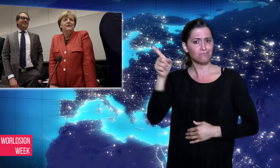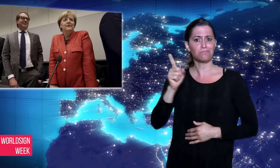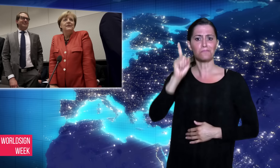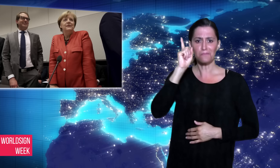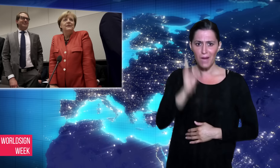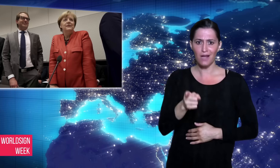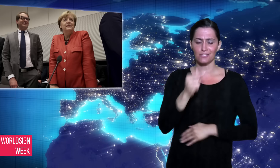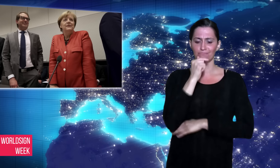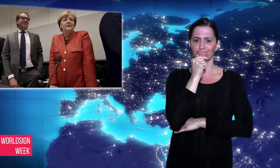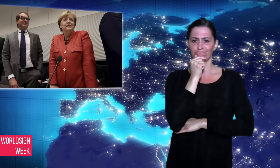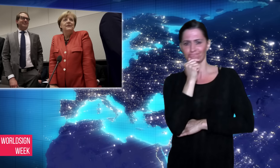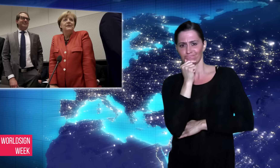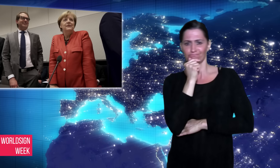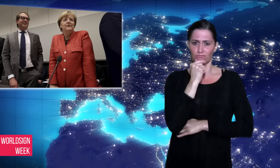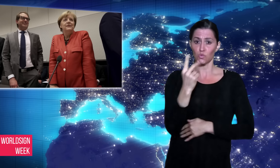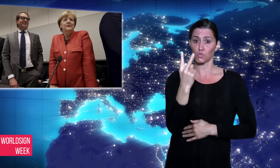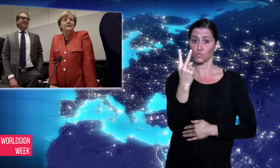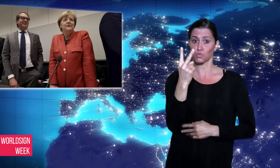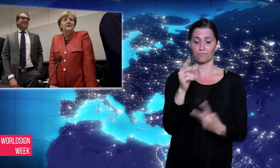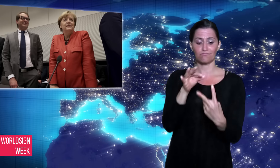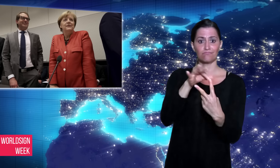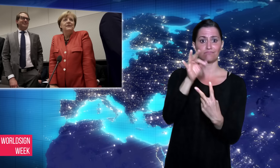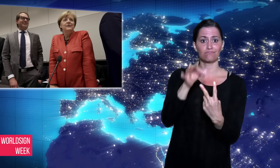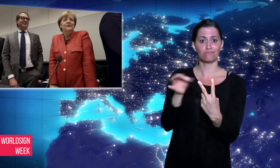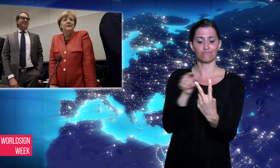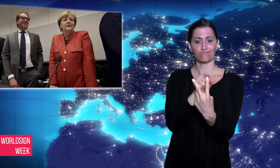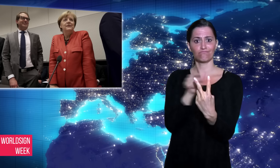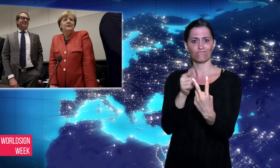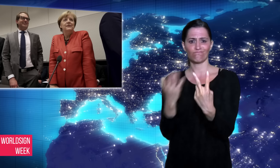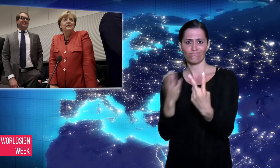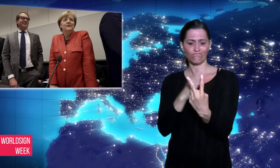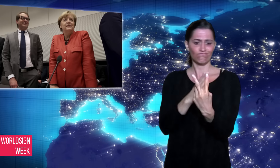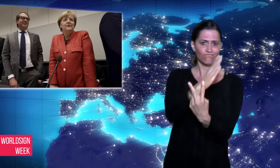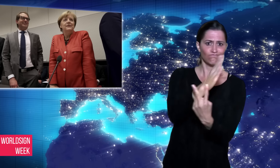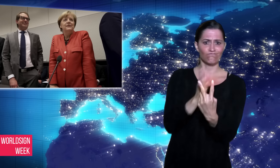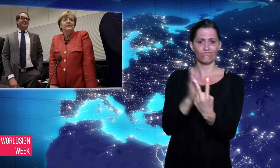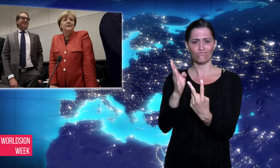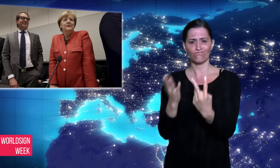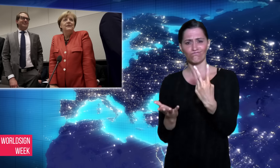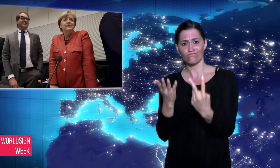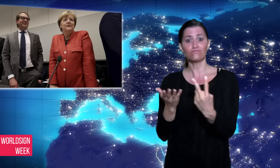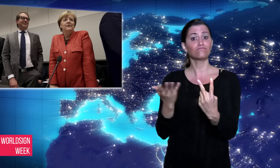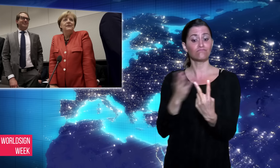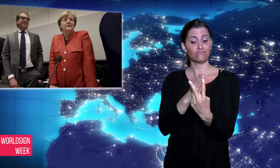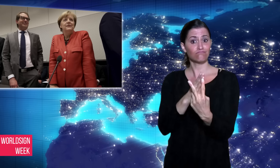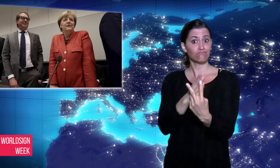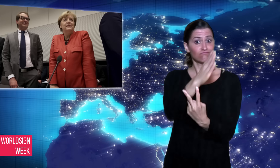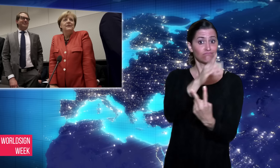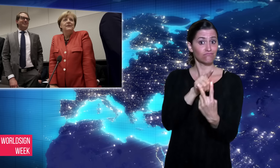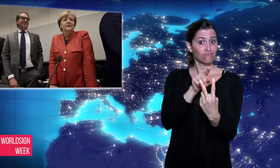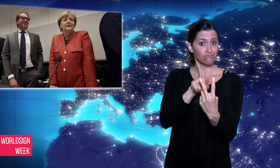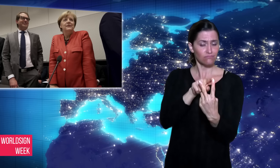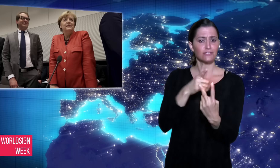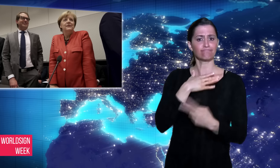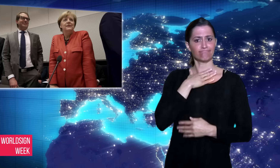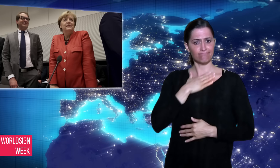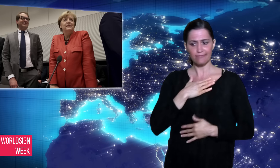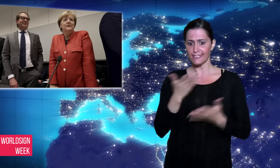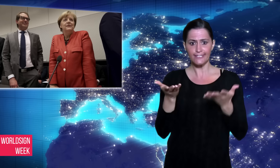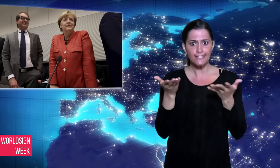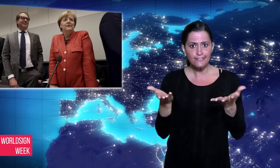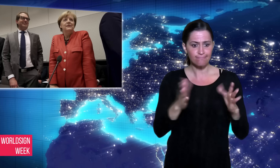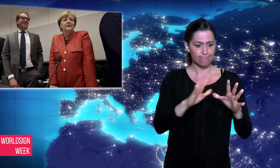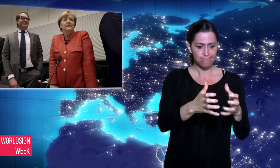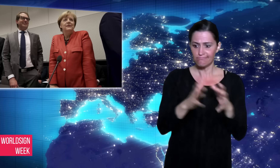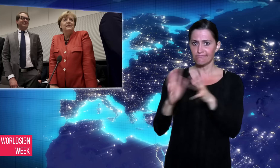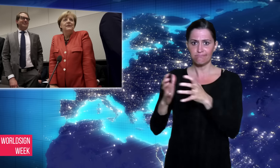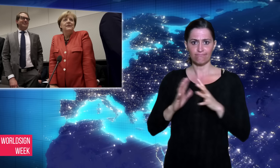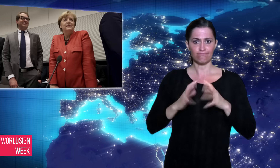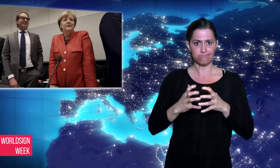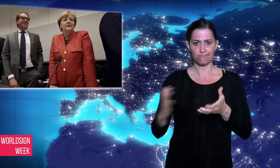September election was a surprise as it